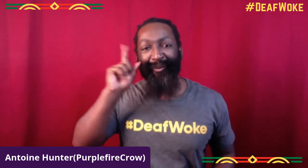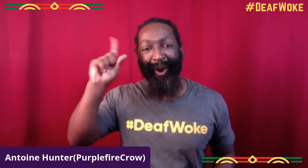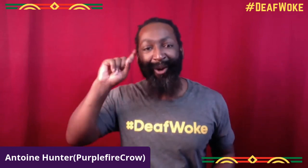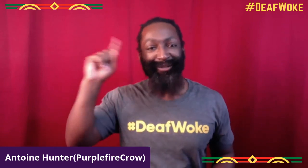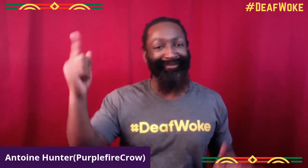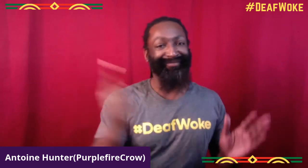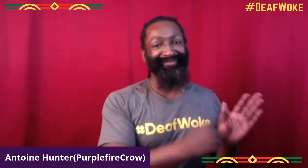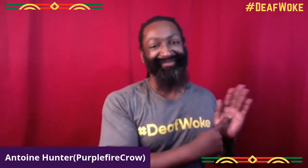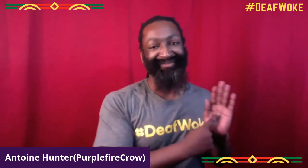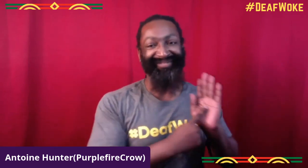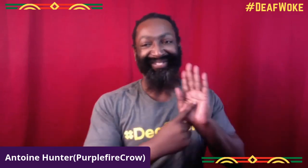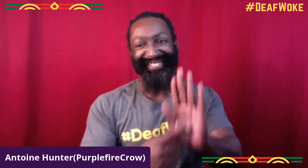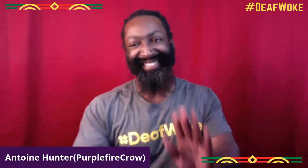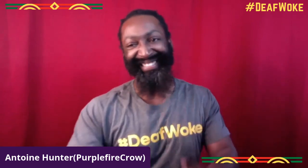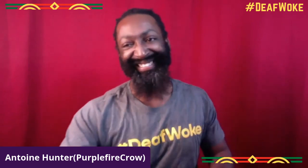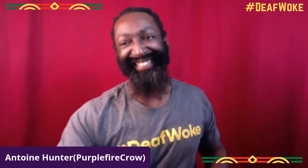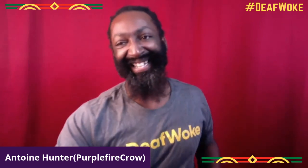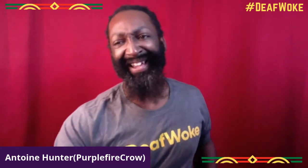and we've been on DeafWoke.